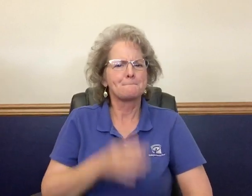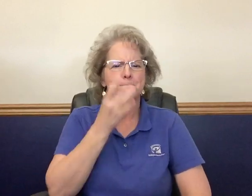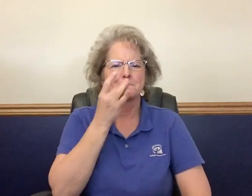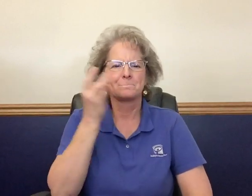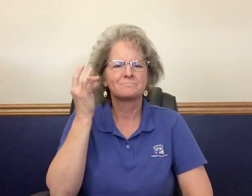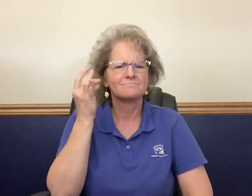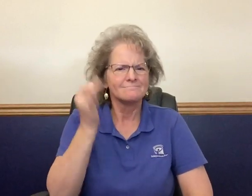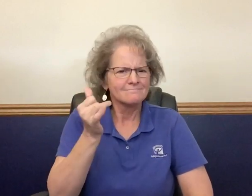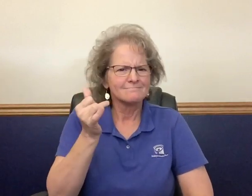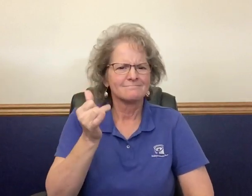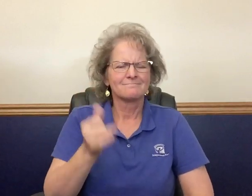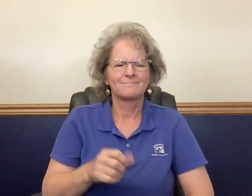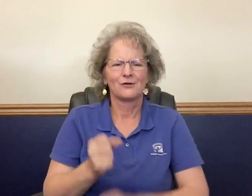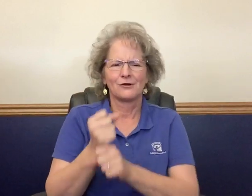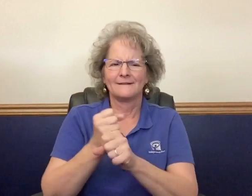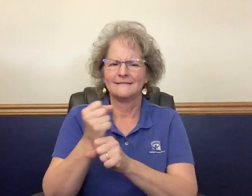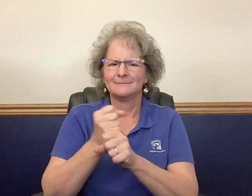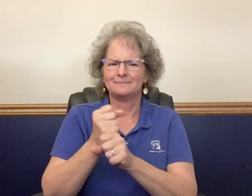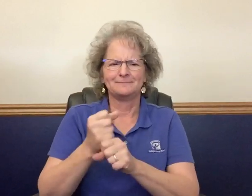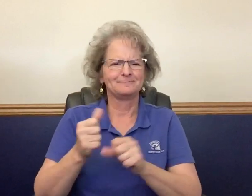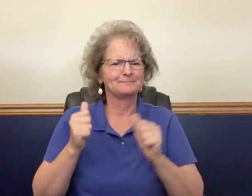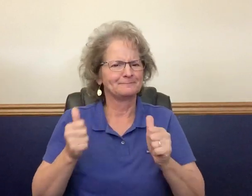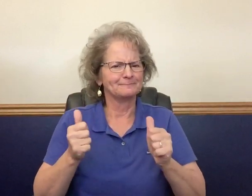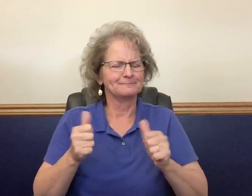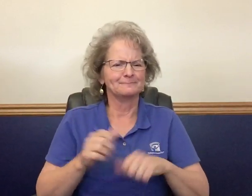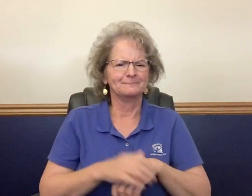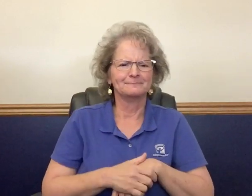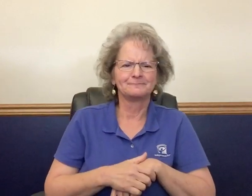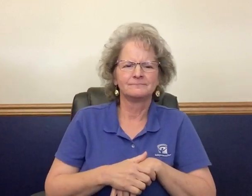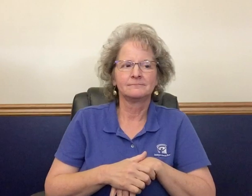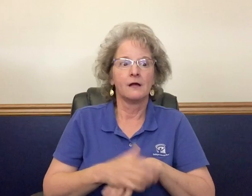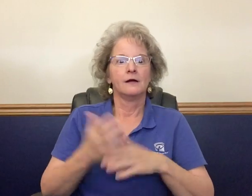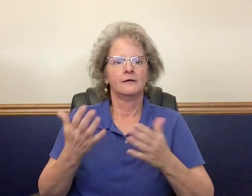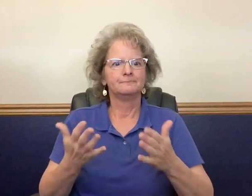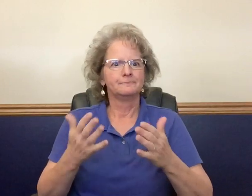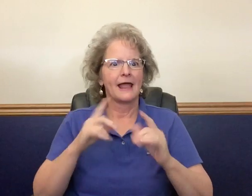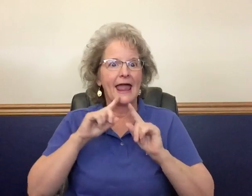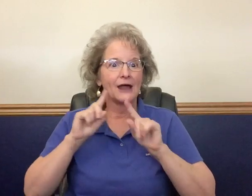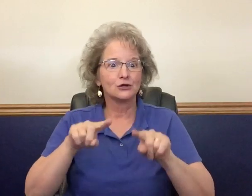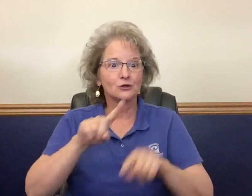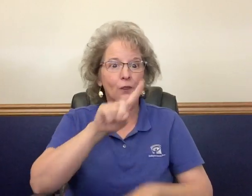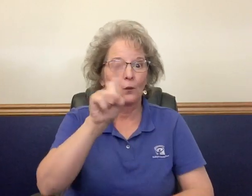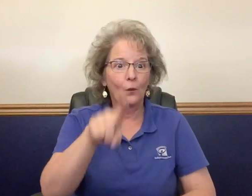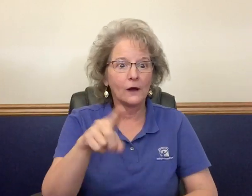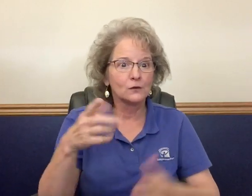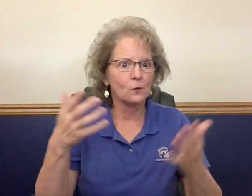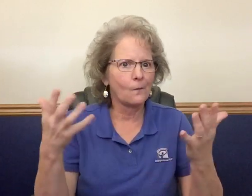That was delicious coffee! Now let me answer that question